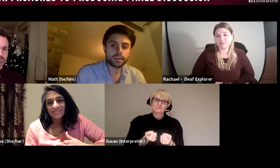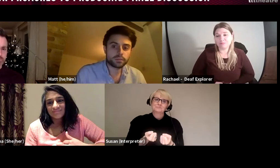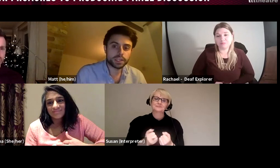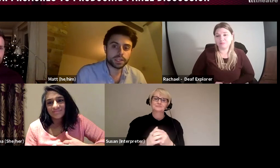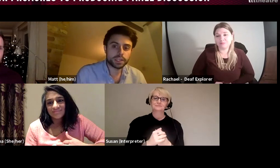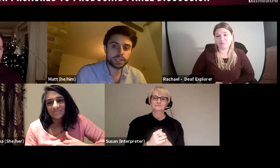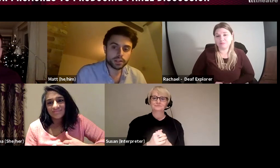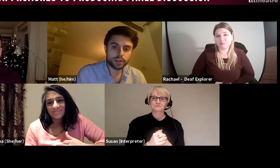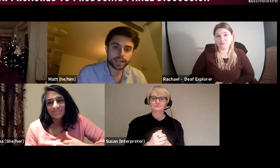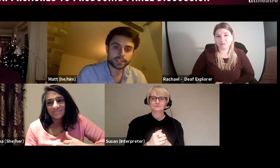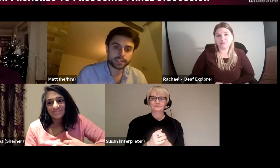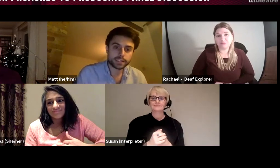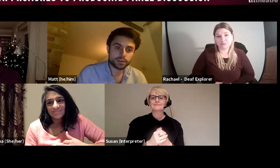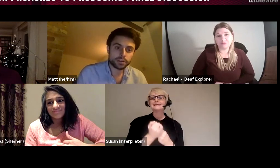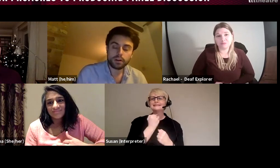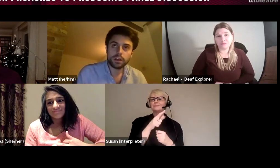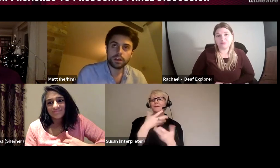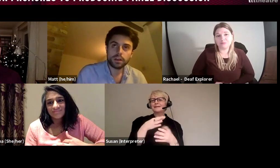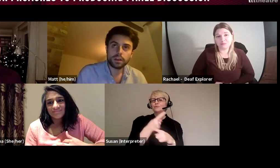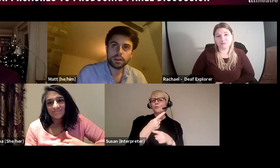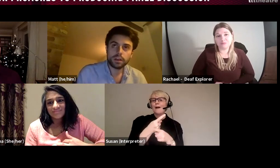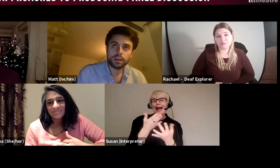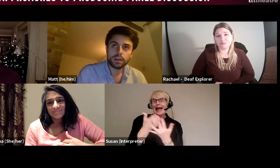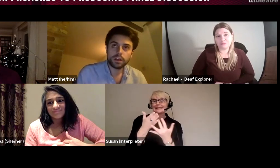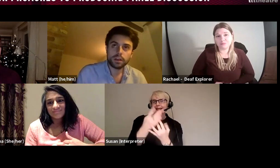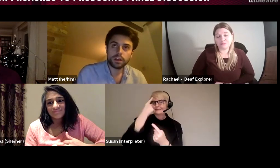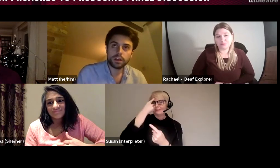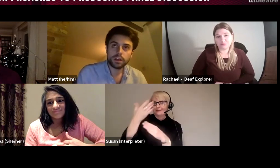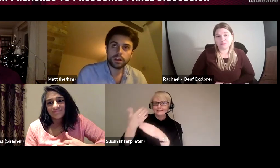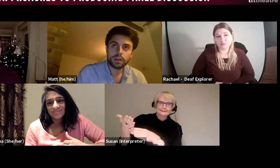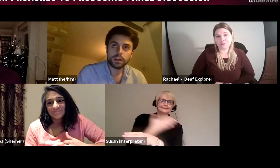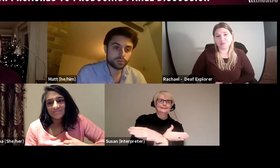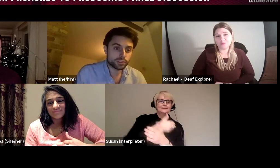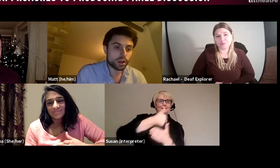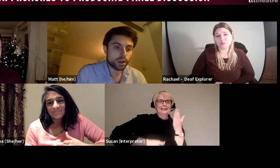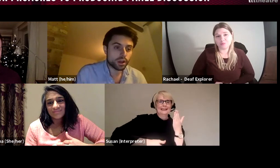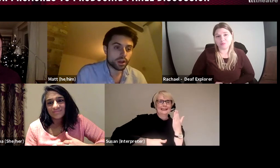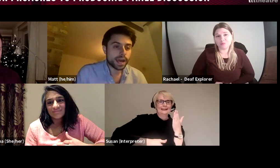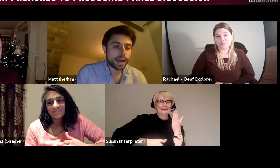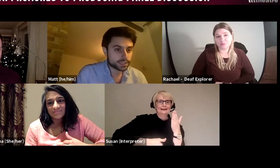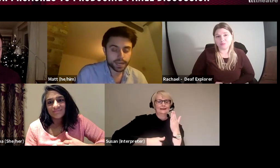think Deepa has touched on access from the start. But access being integral to a show and as Alex